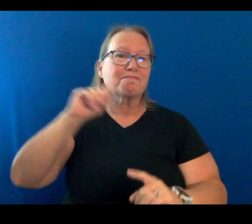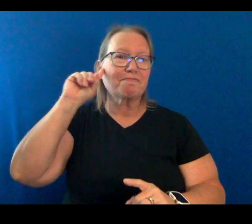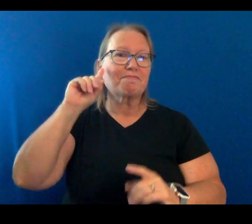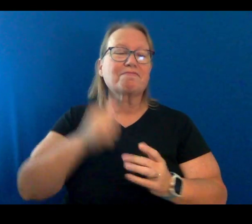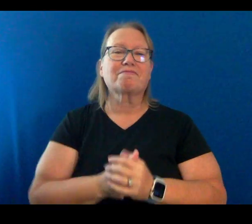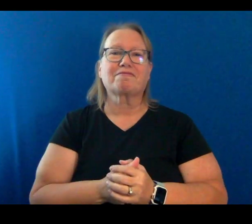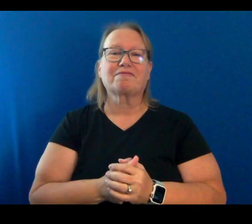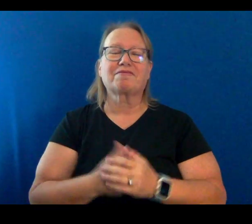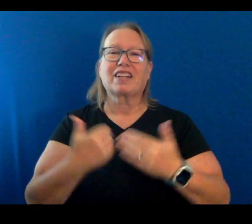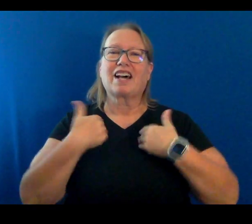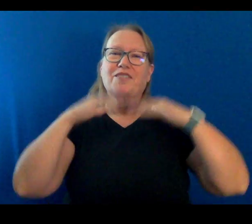Have a good day. Bye bye.